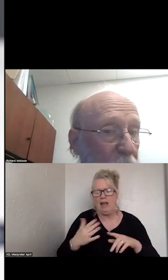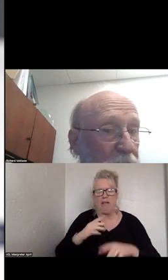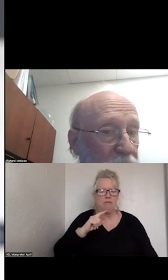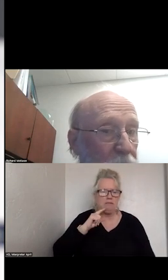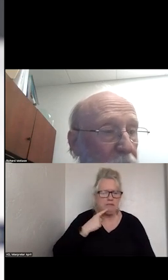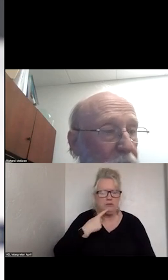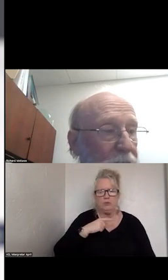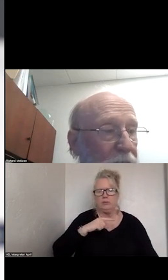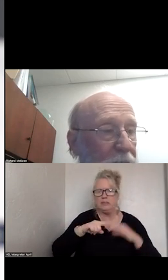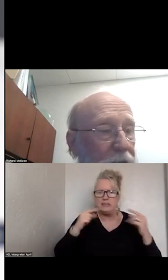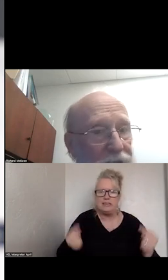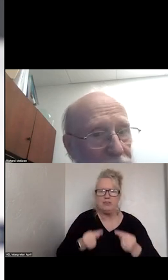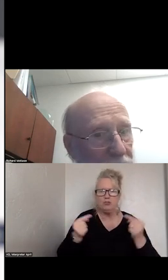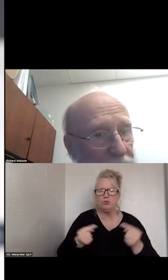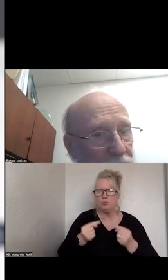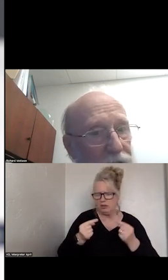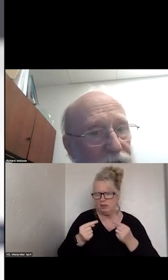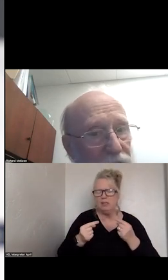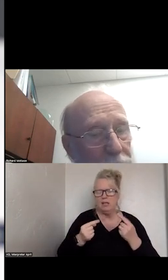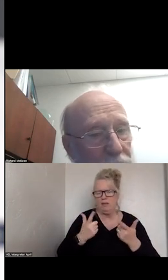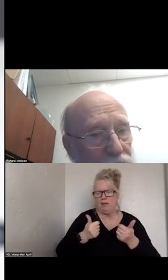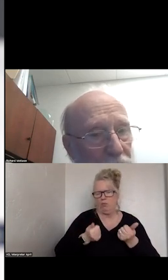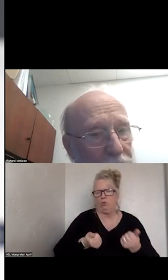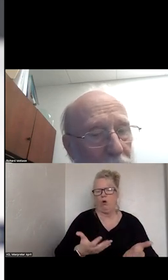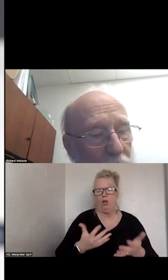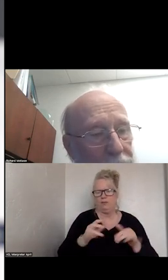RESPONDER THAT HAS LED TO THE SYSTEM BEING SHAPED THAT WAY.